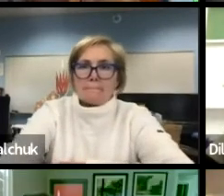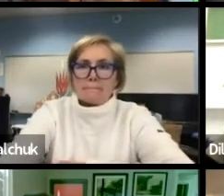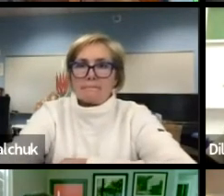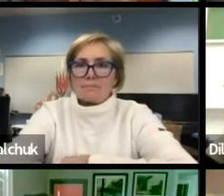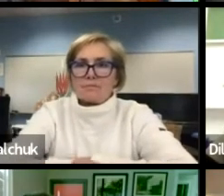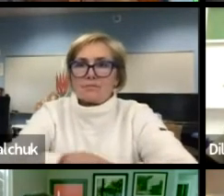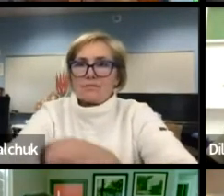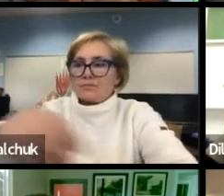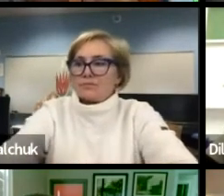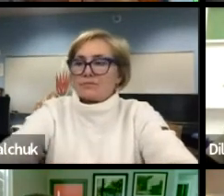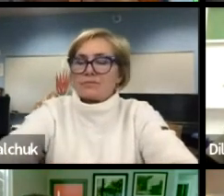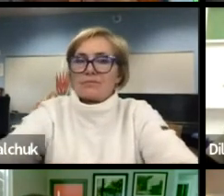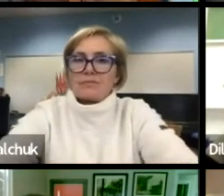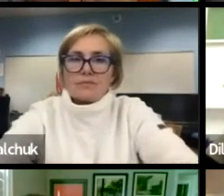Hey